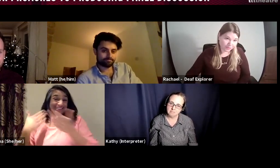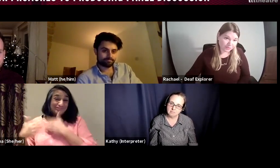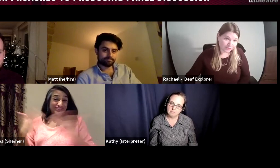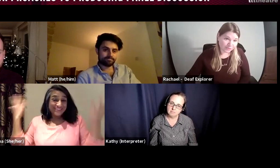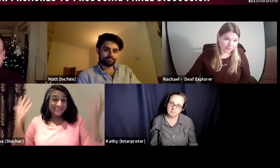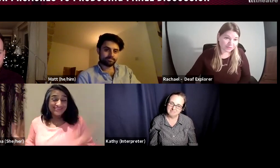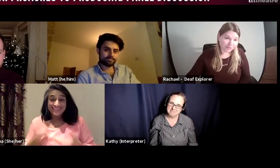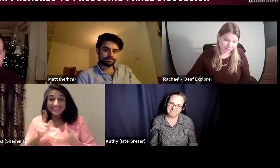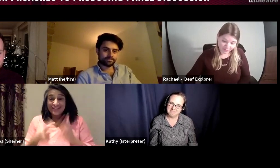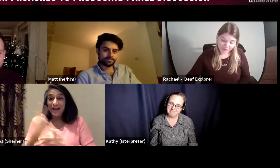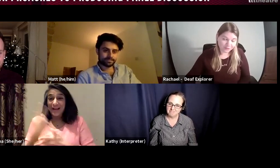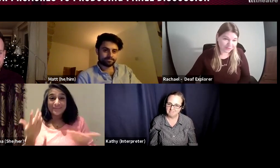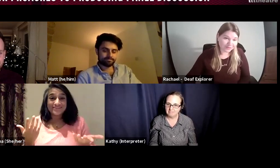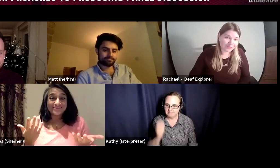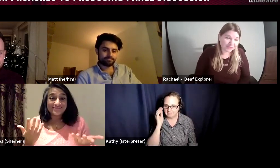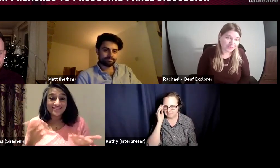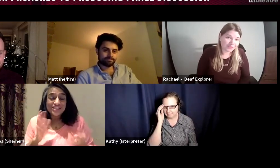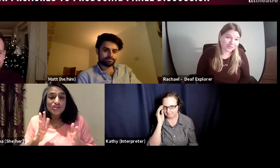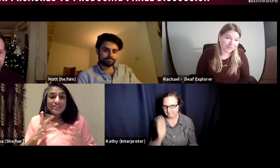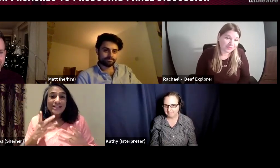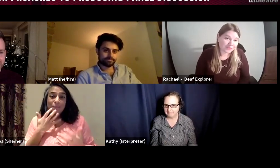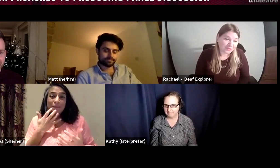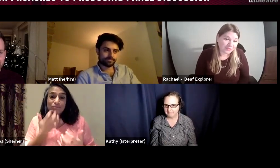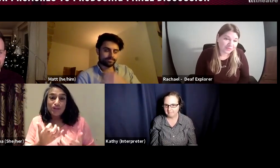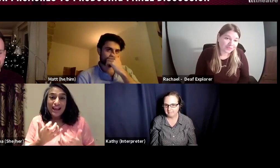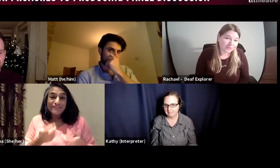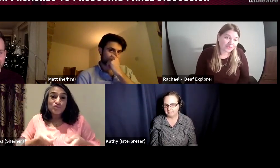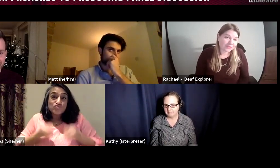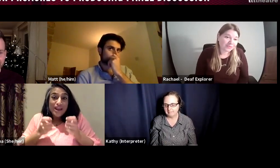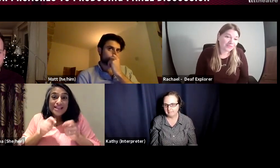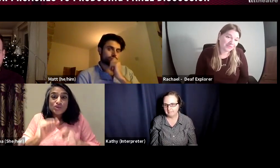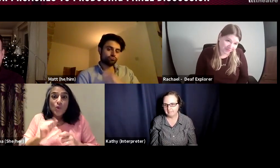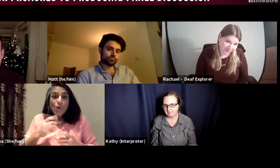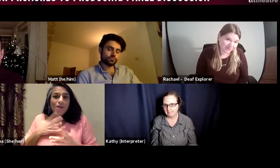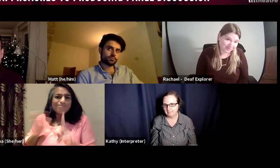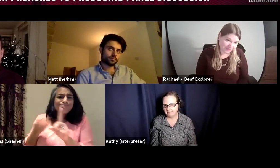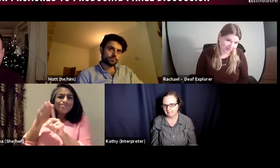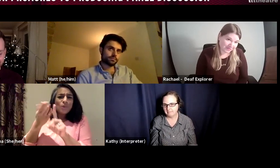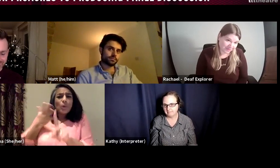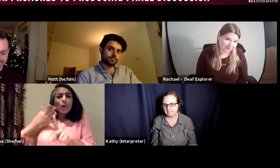And the rest is history. That's how it happened. I think you have to be brave. You have to